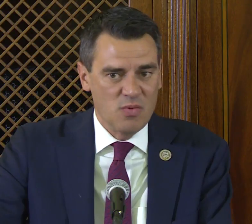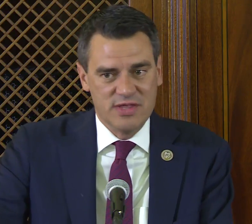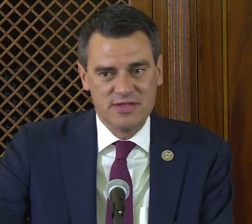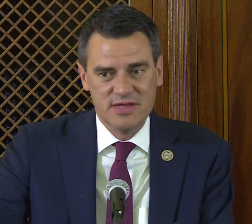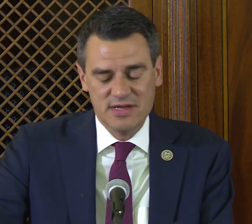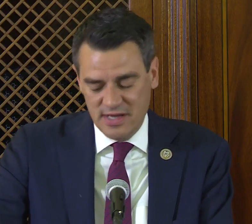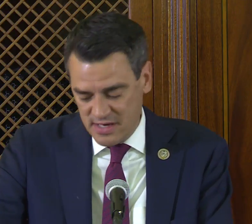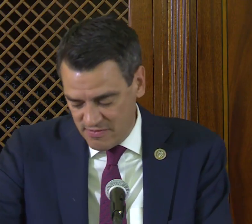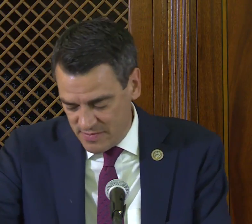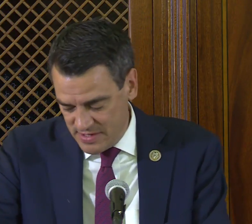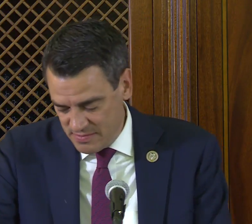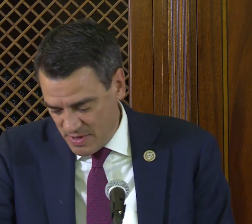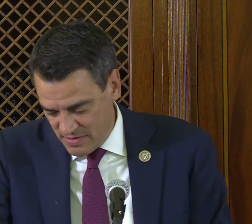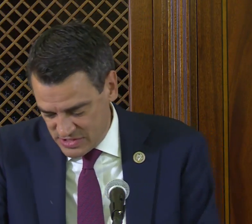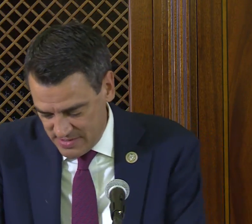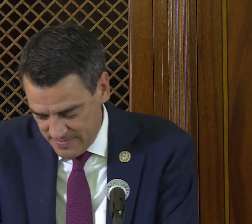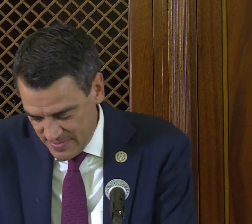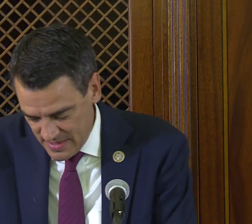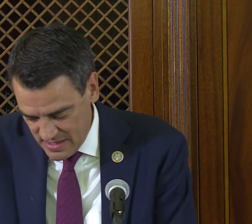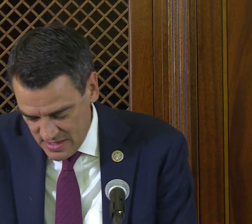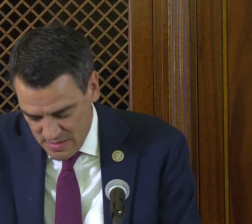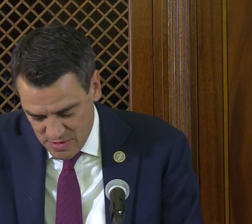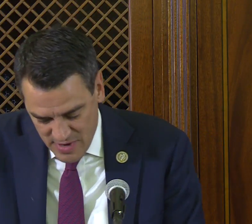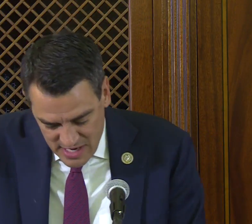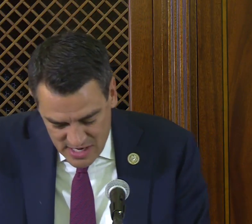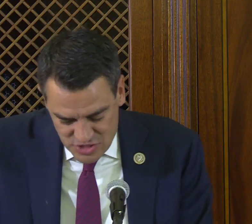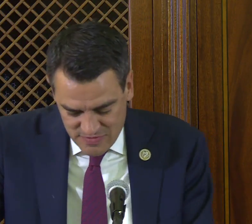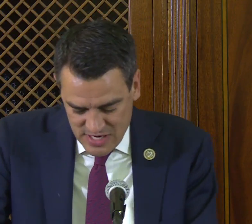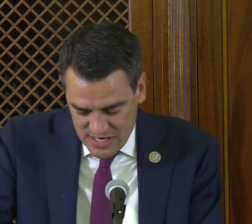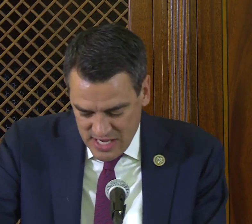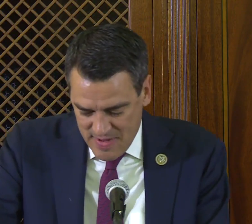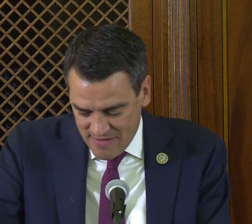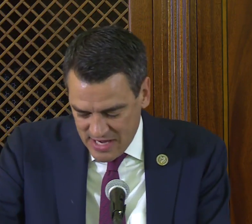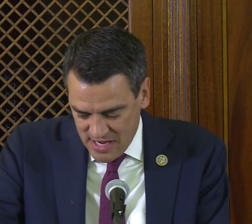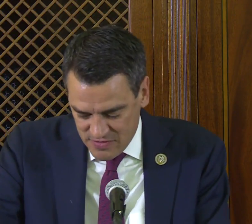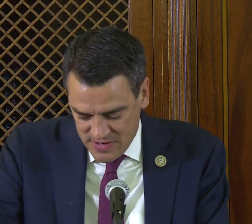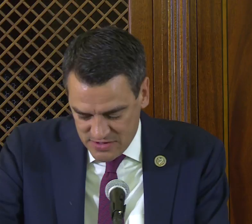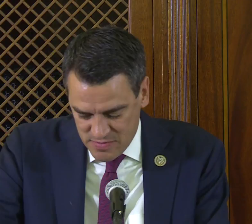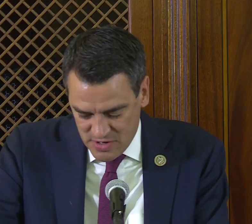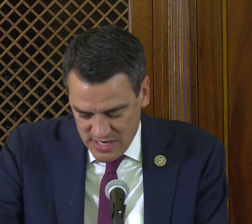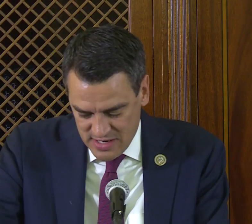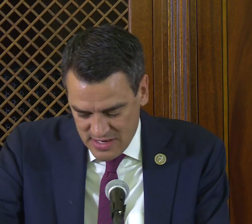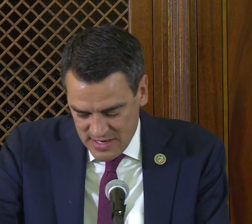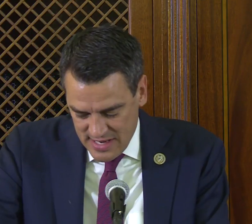with government policy, but in recognition of the need to keep advocating for the deaf community,